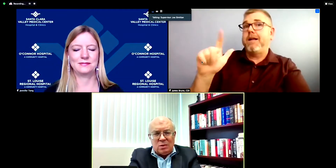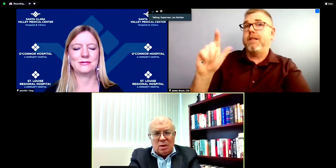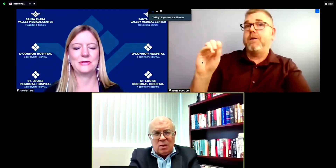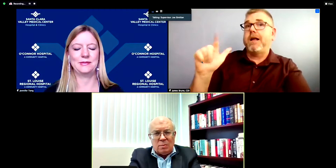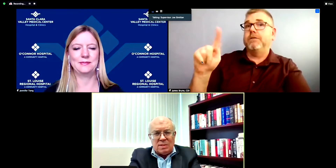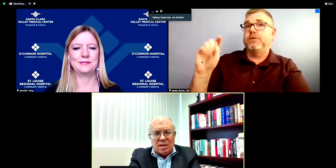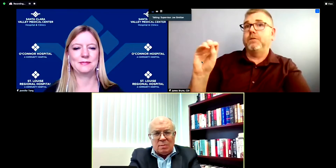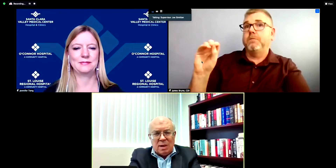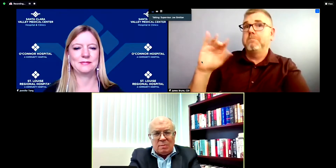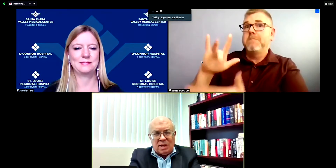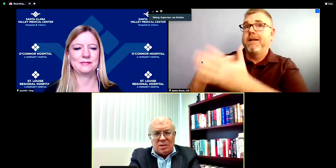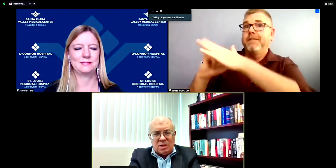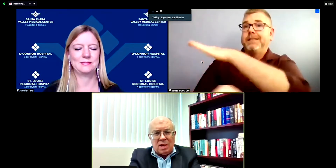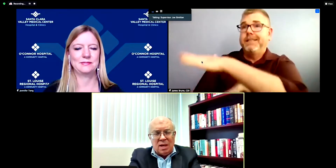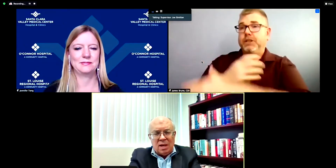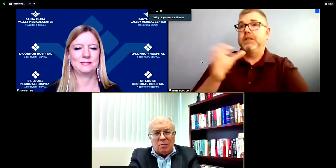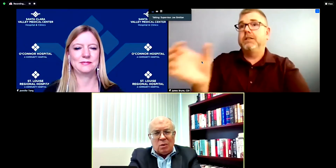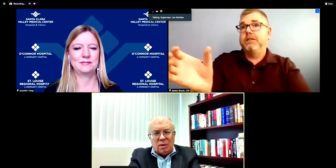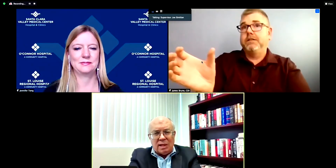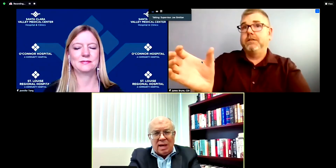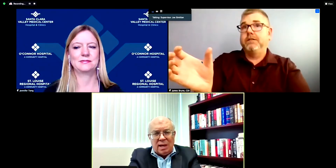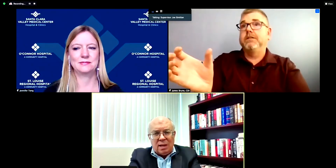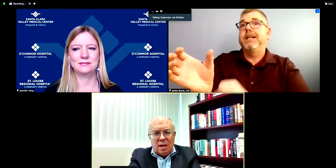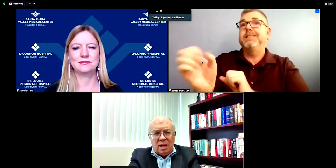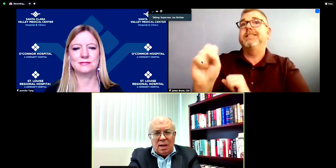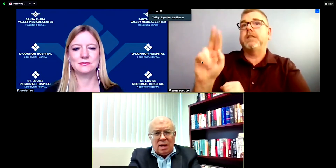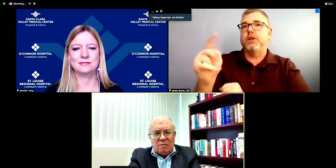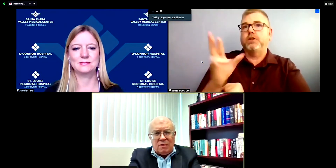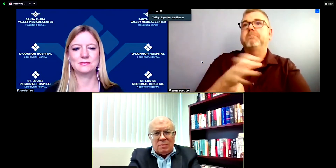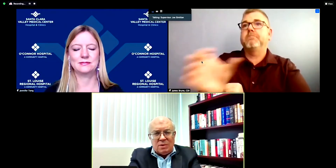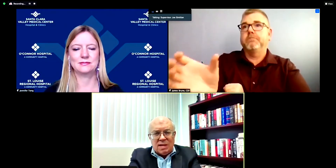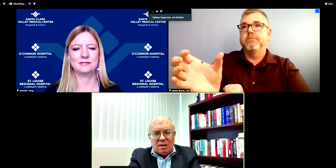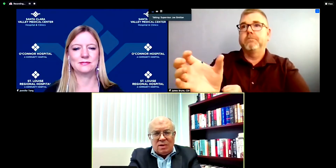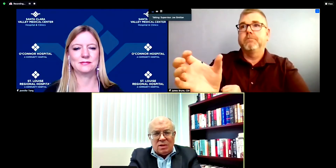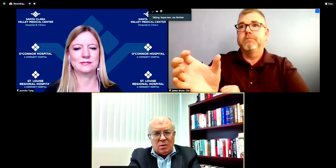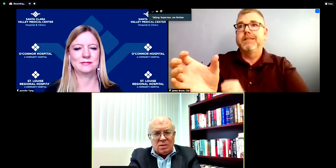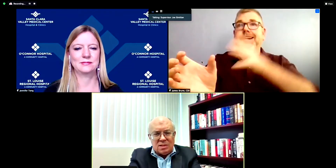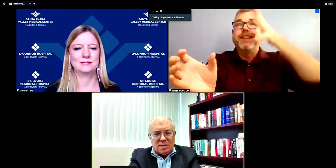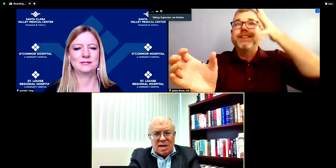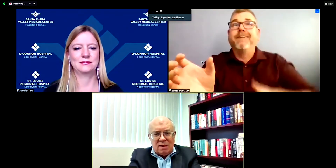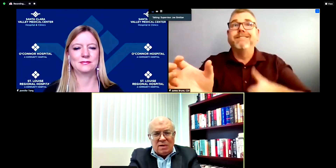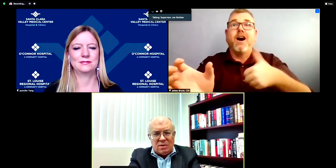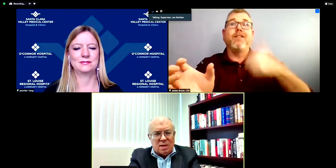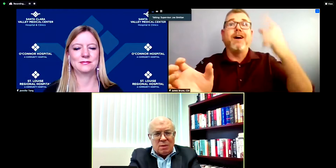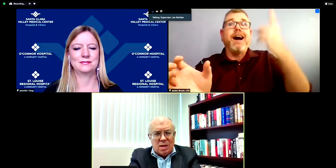to 100 of the population, if we're only getting uh 50 percent of the doses is that a fair summary?